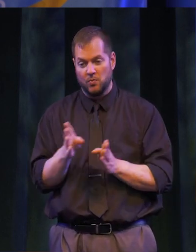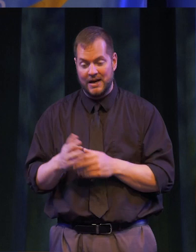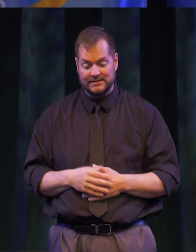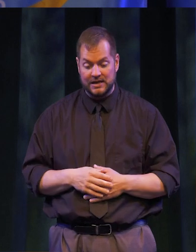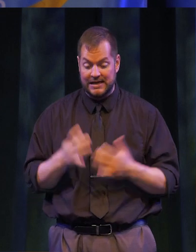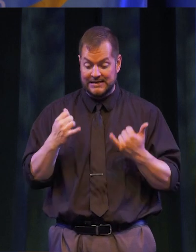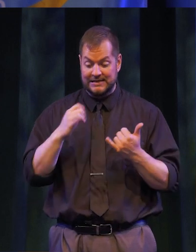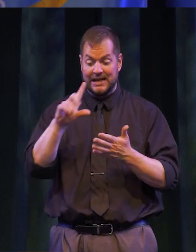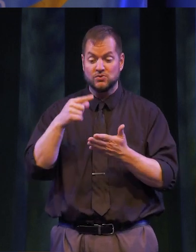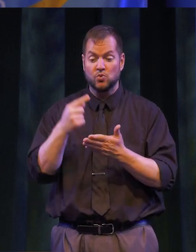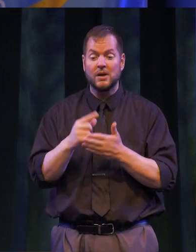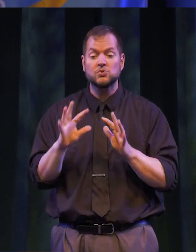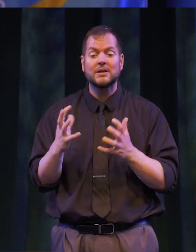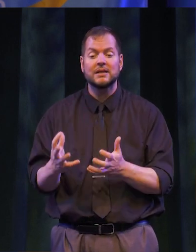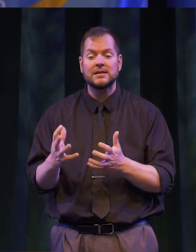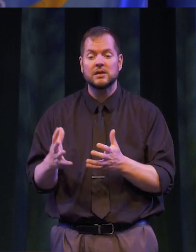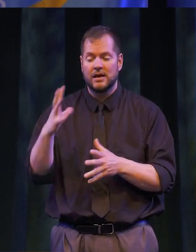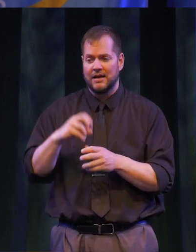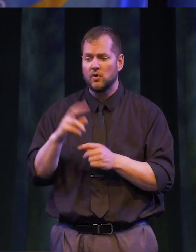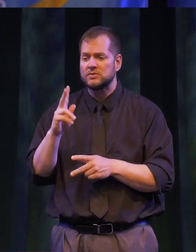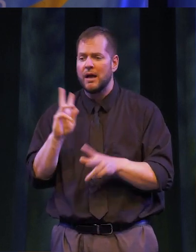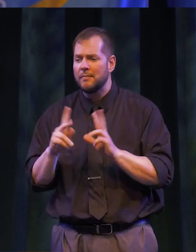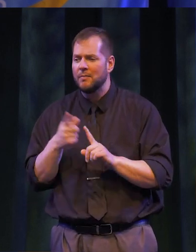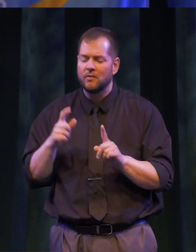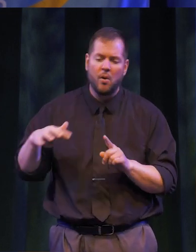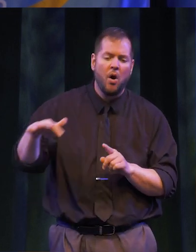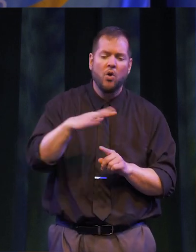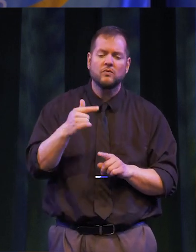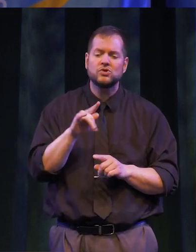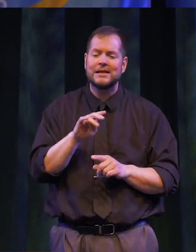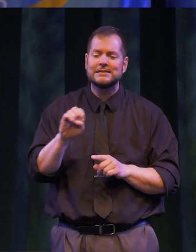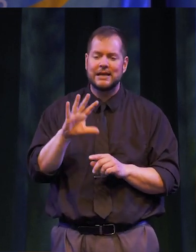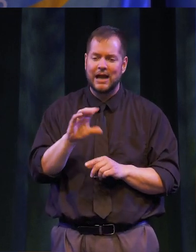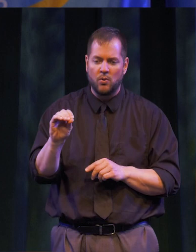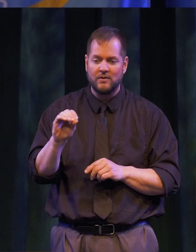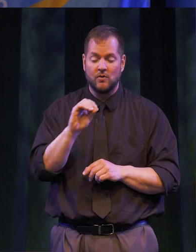TODAY’S GRADUATING CLASS INCLUDES STUDENTS FROM EVERY PART OF GENESEE COUNTY, FROM LIVINGSTON,